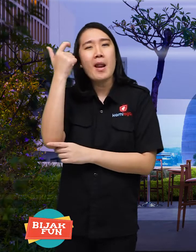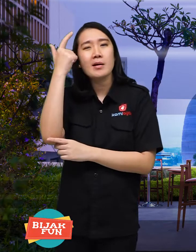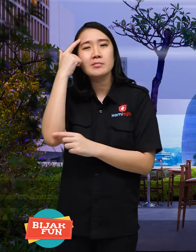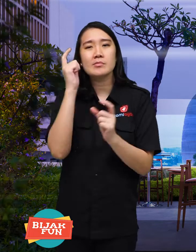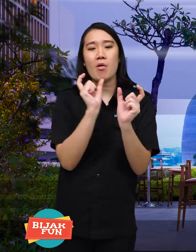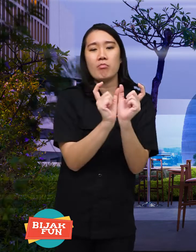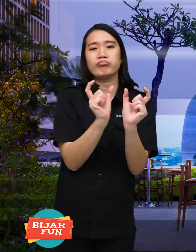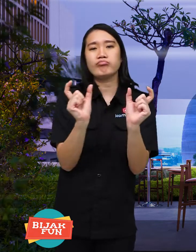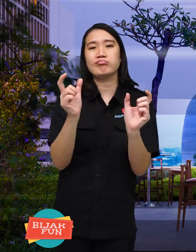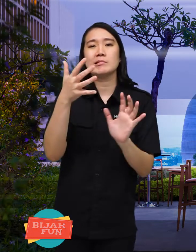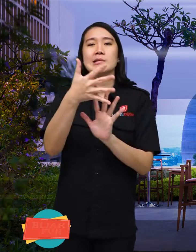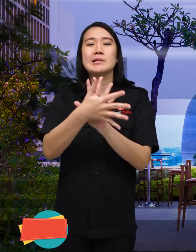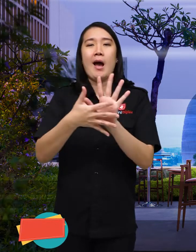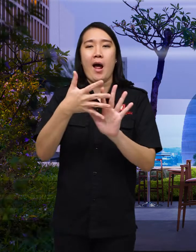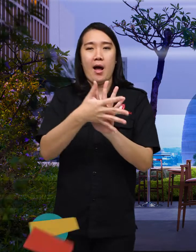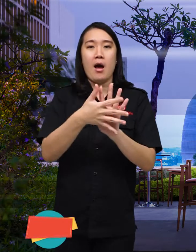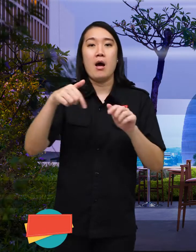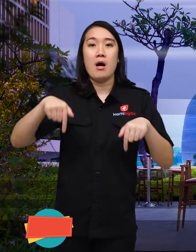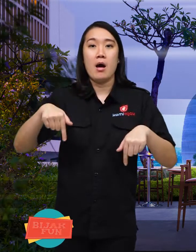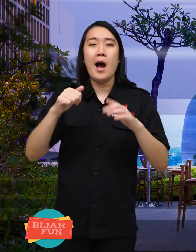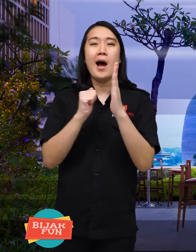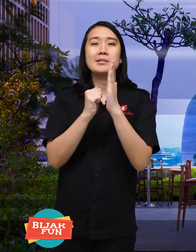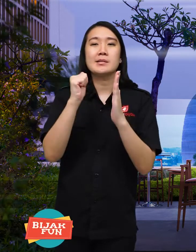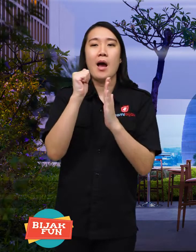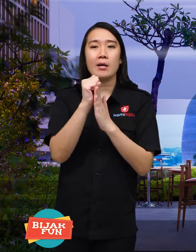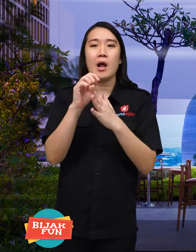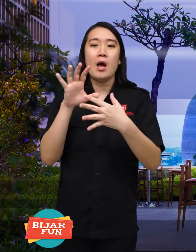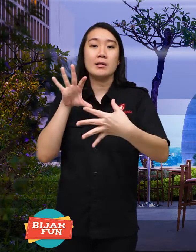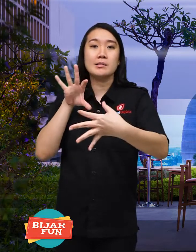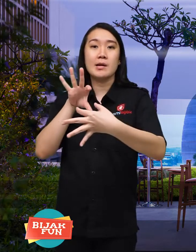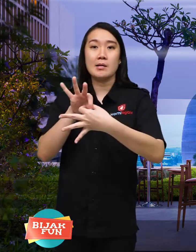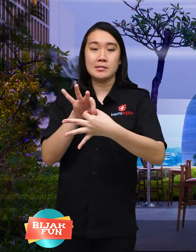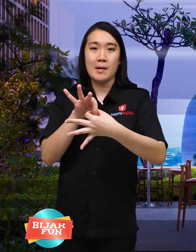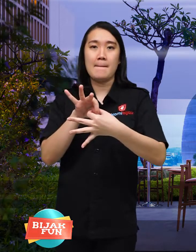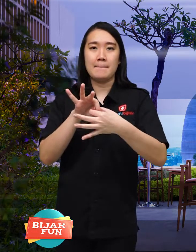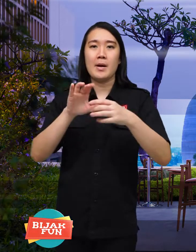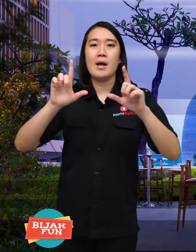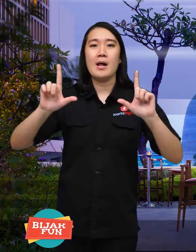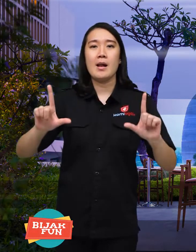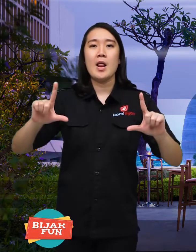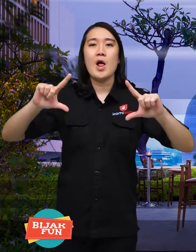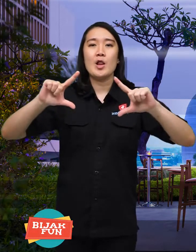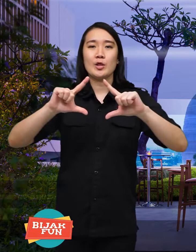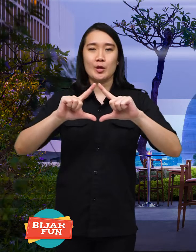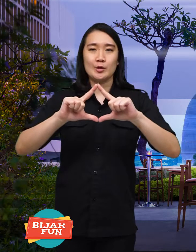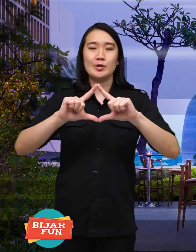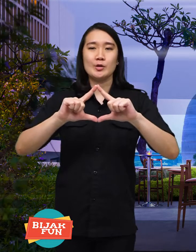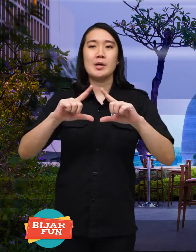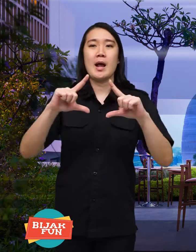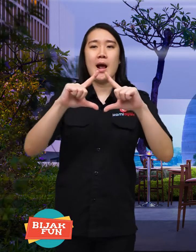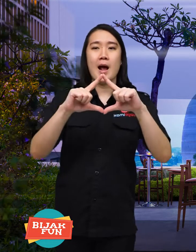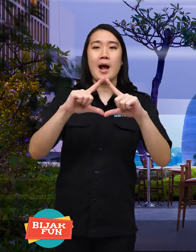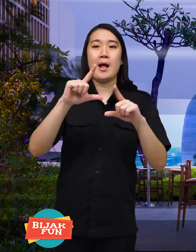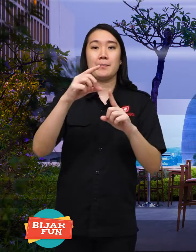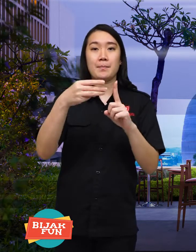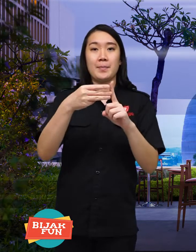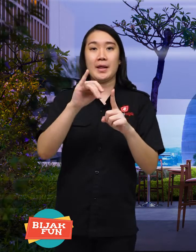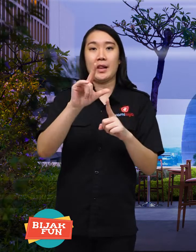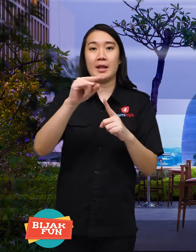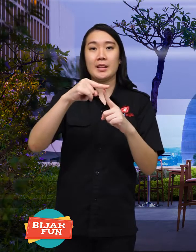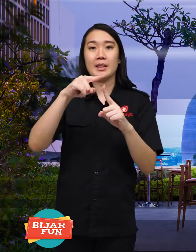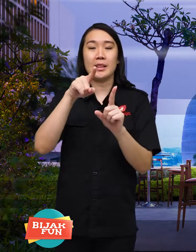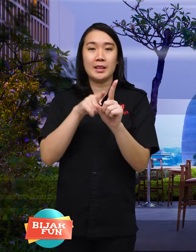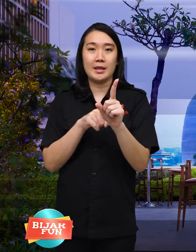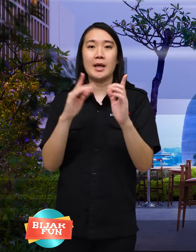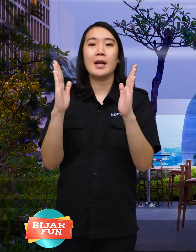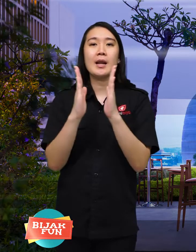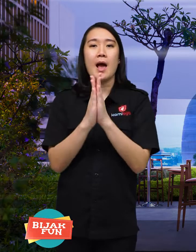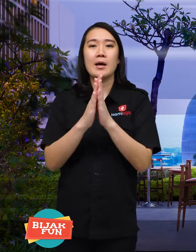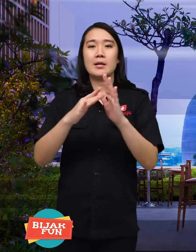and a sign vocabulary learning session, it's a work event Same with Lotus Ability and Indosign Academy.